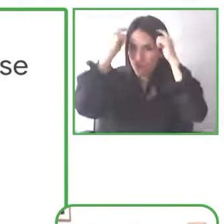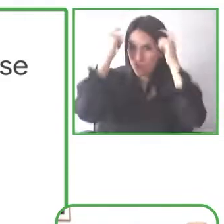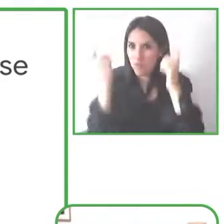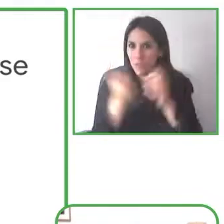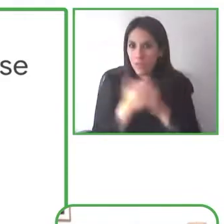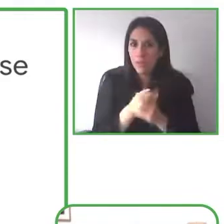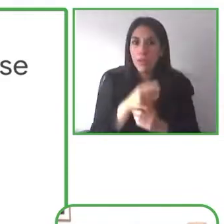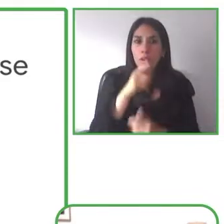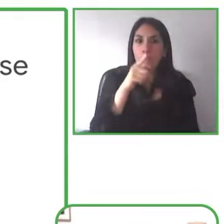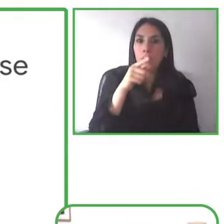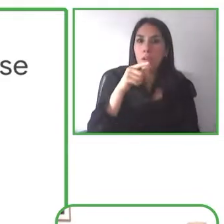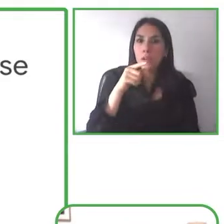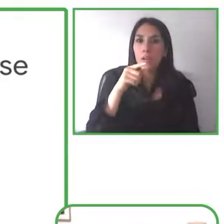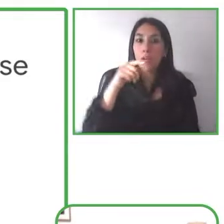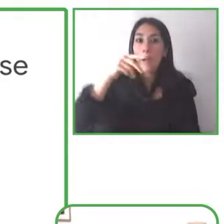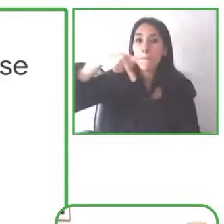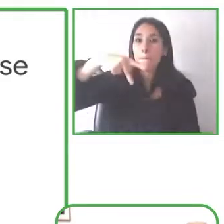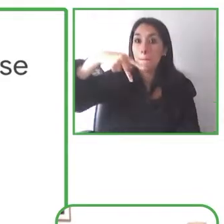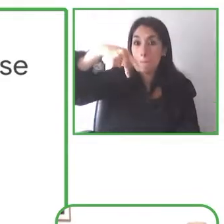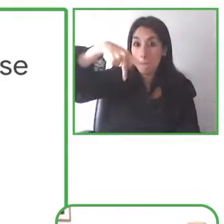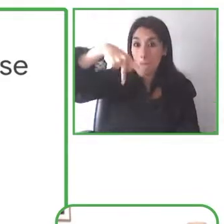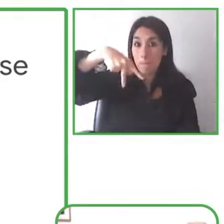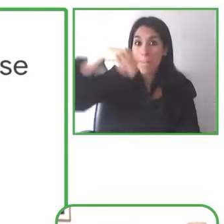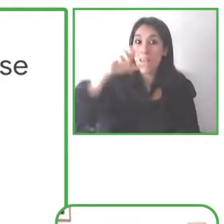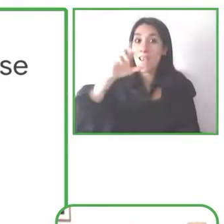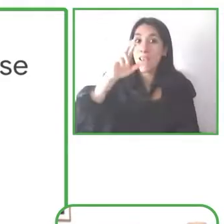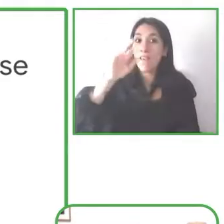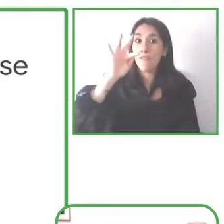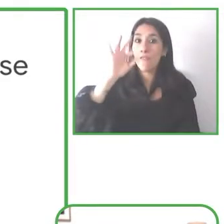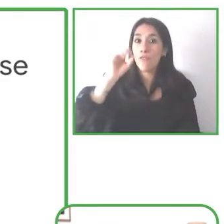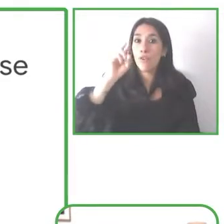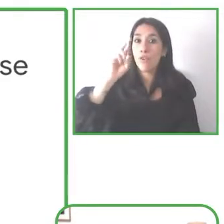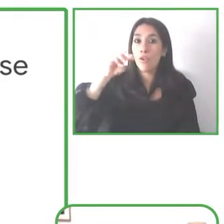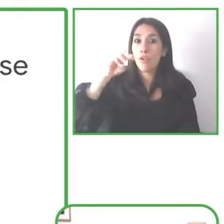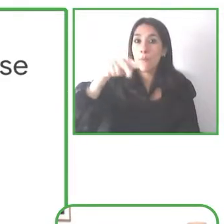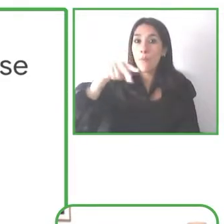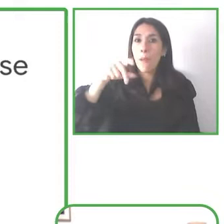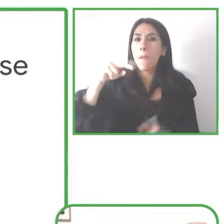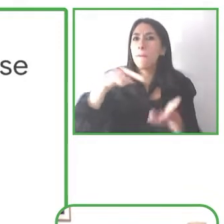sense of how things are going what you know how accessible is this page and where could